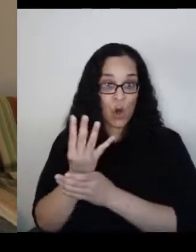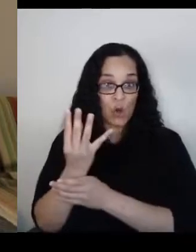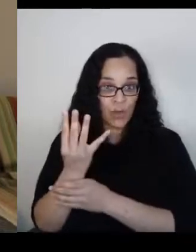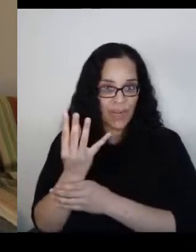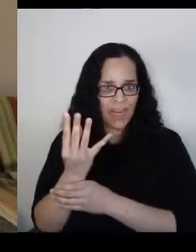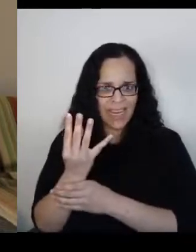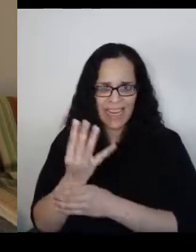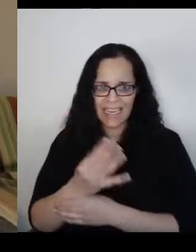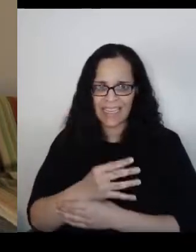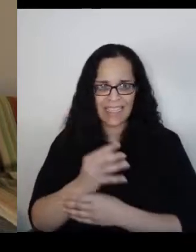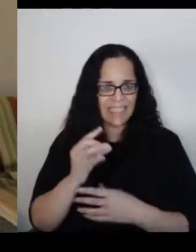in our country.